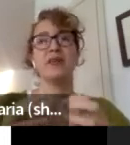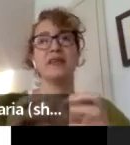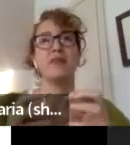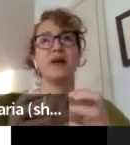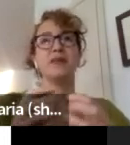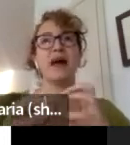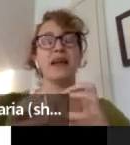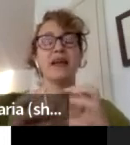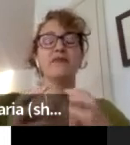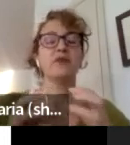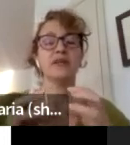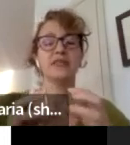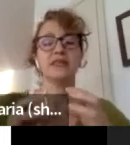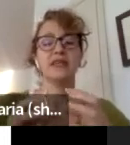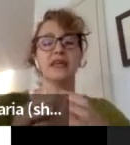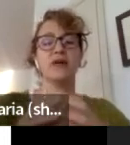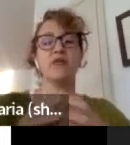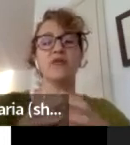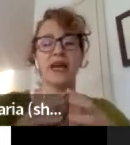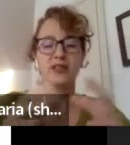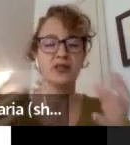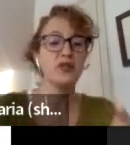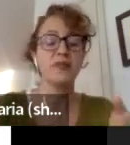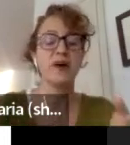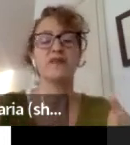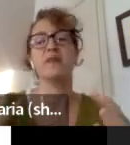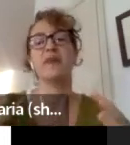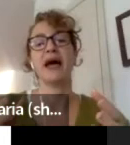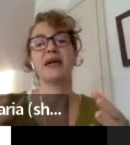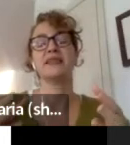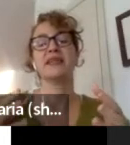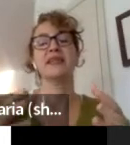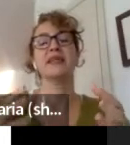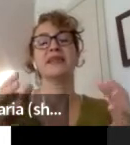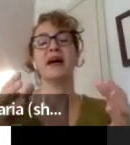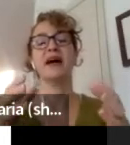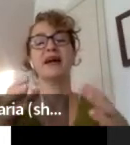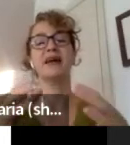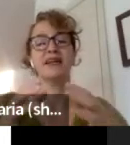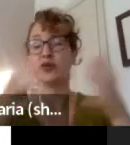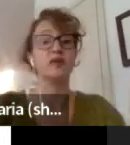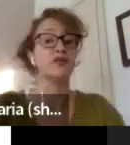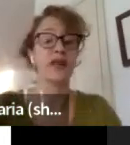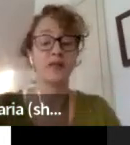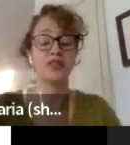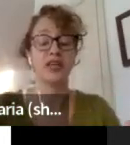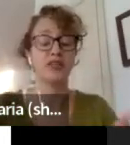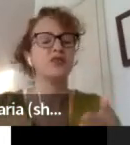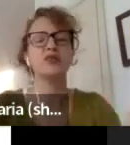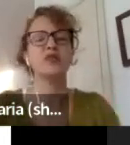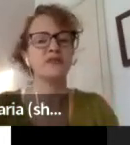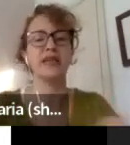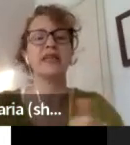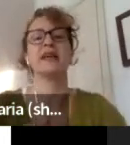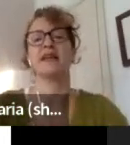But that influence only has a certain amount of impact in terms of climate change or in terms of anything